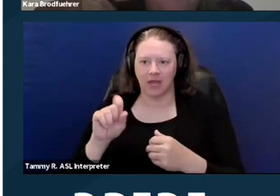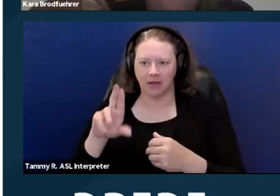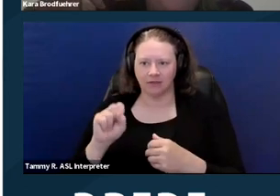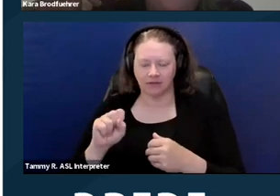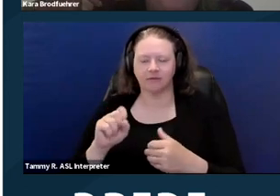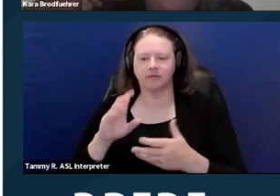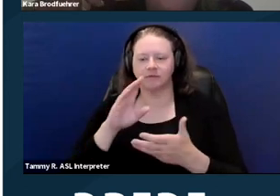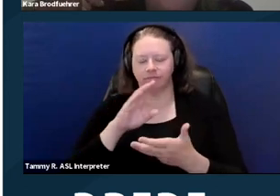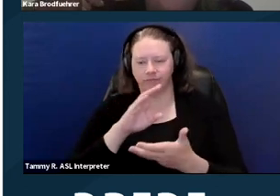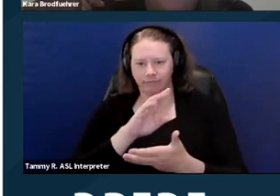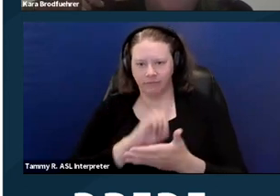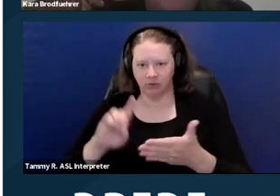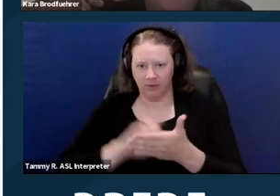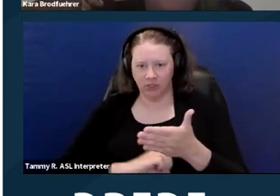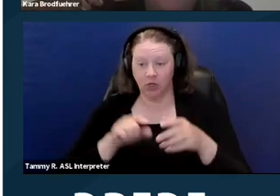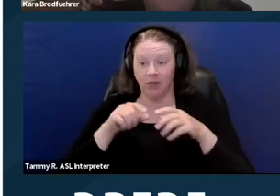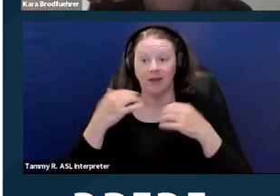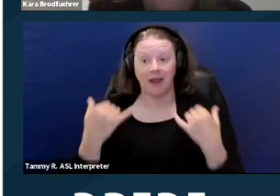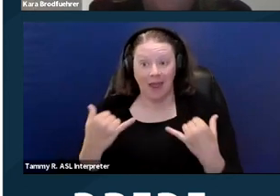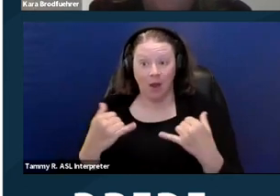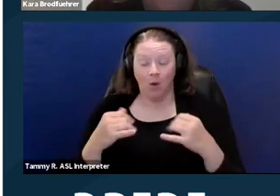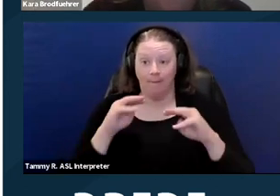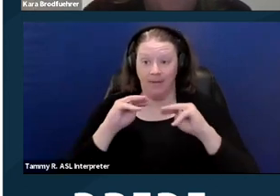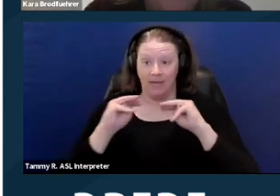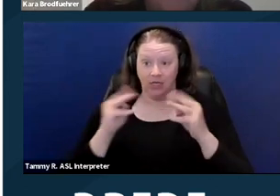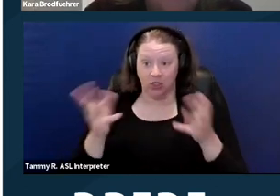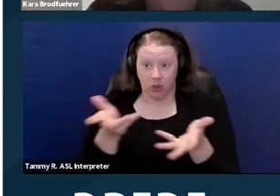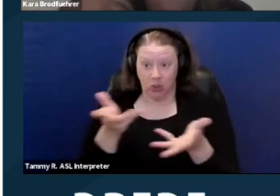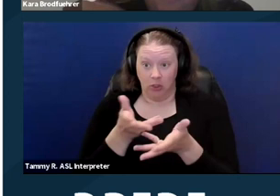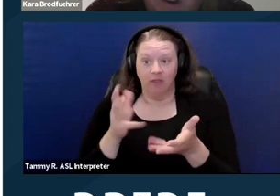And during the process, the parties agree that the complex